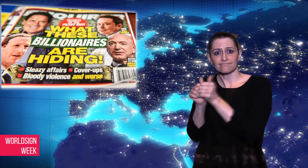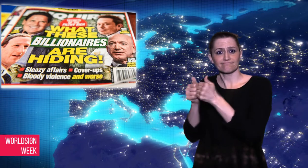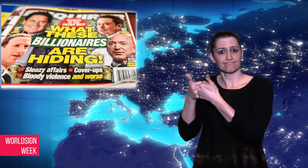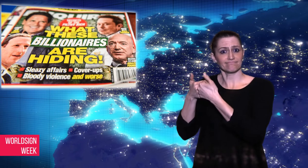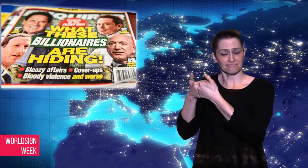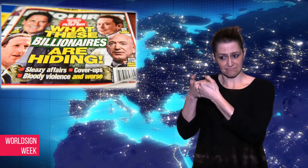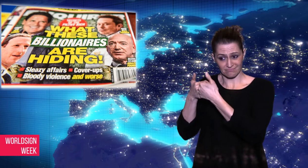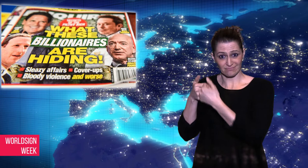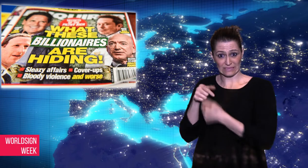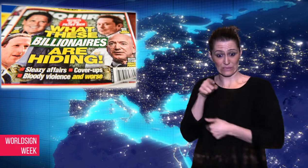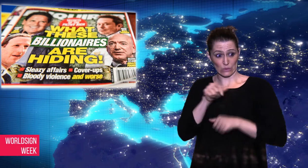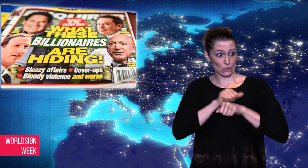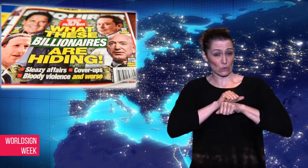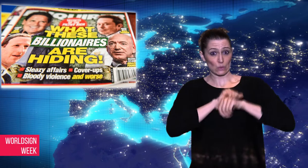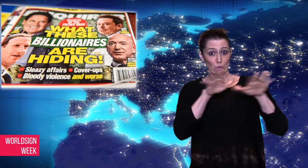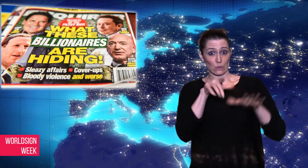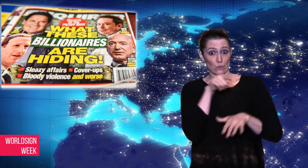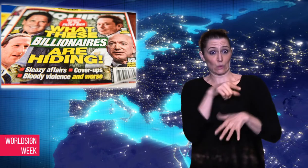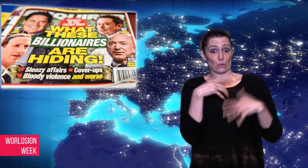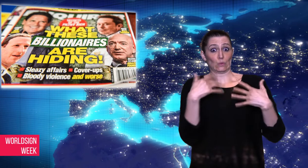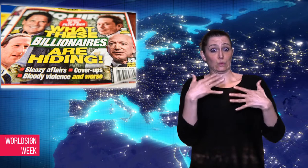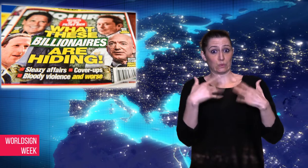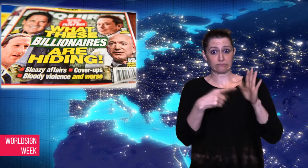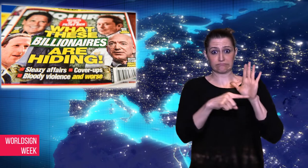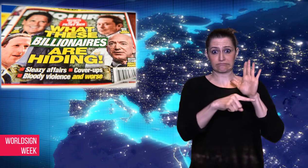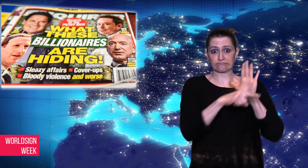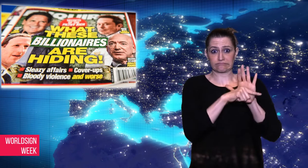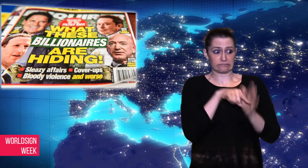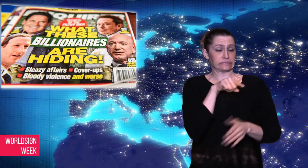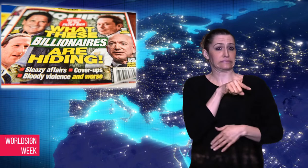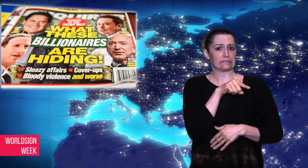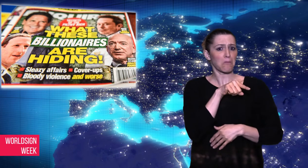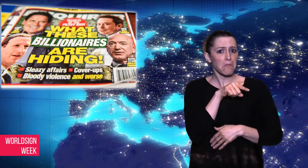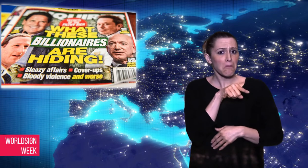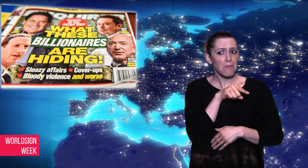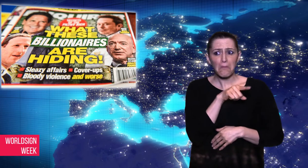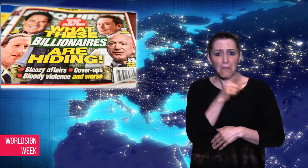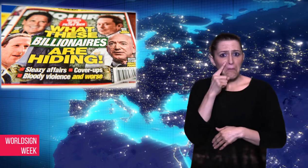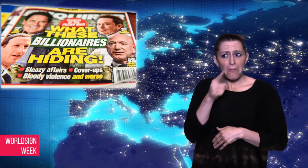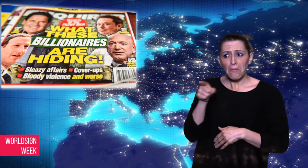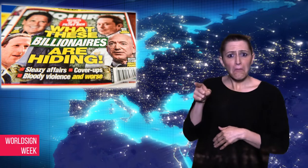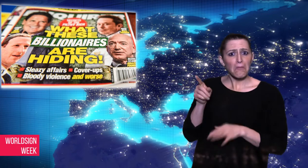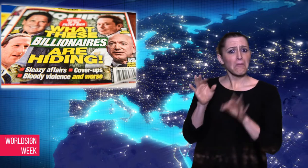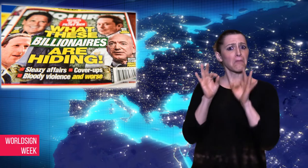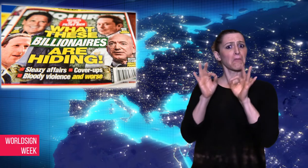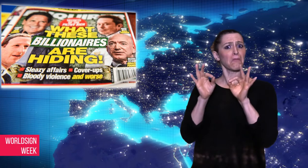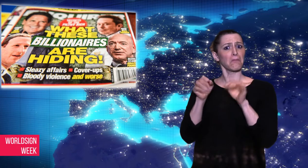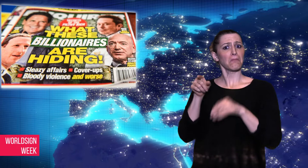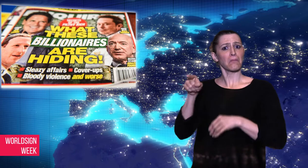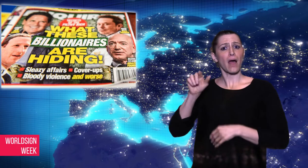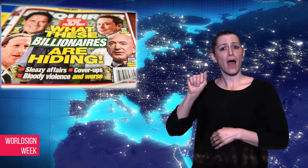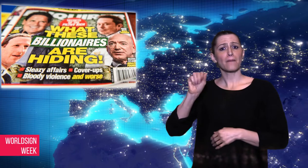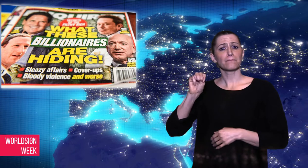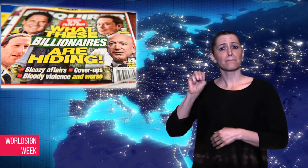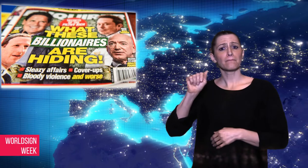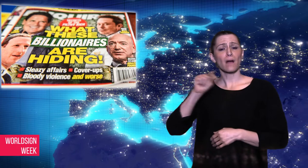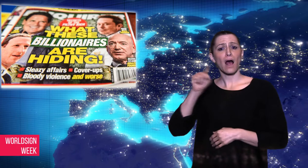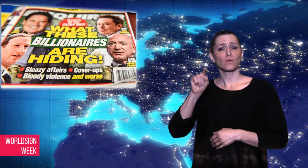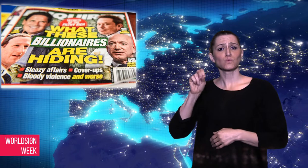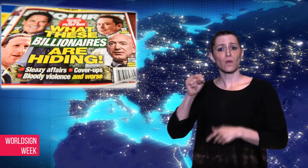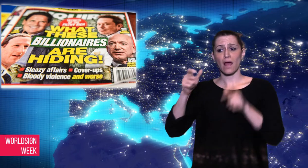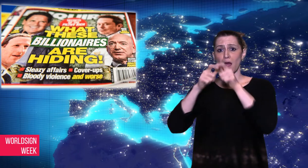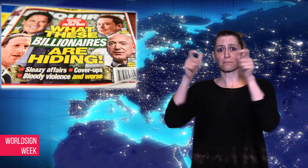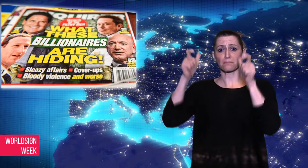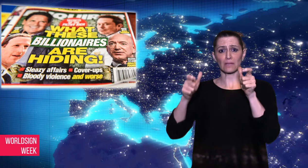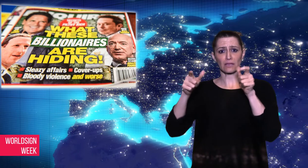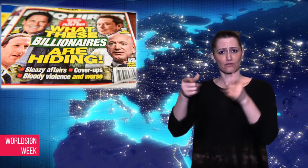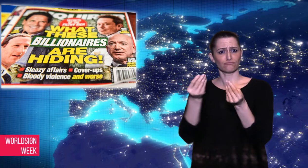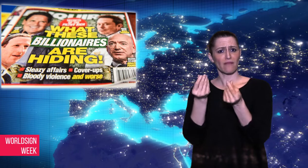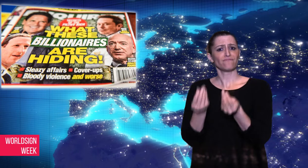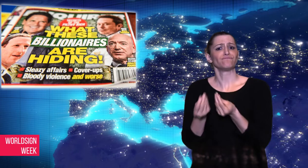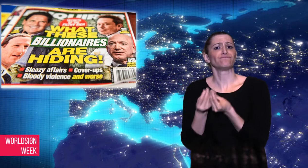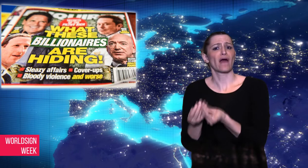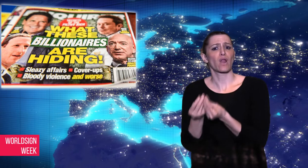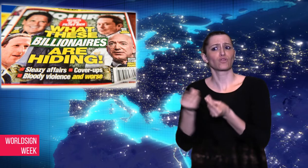did not impact the value of Amazon shares.